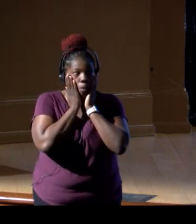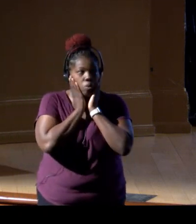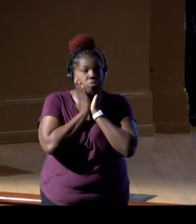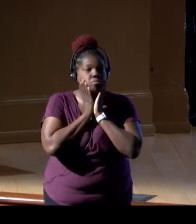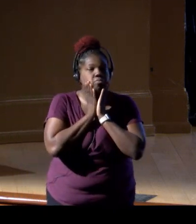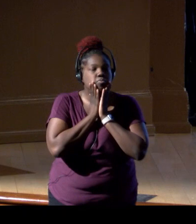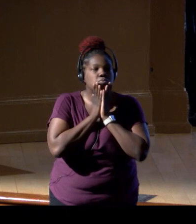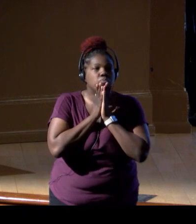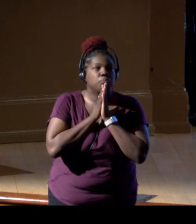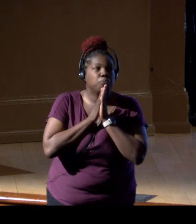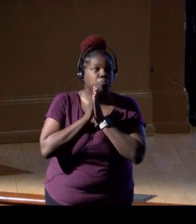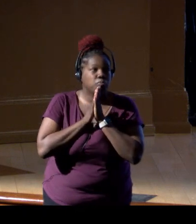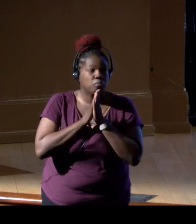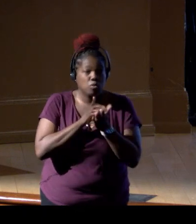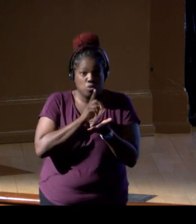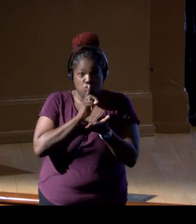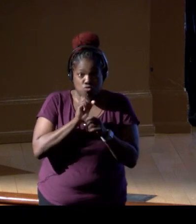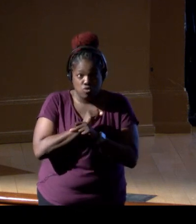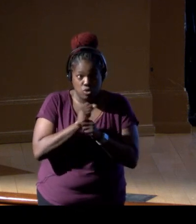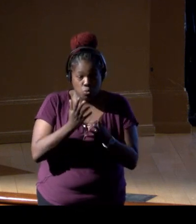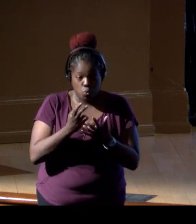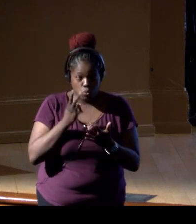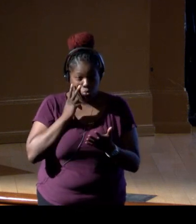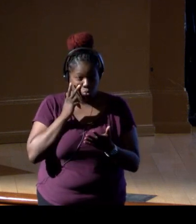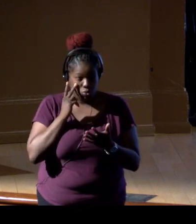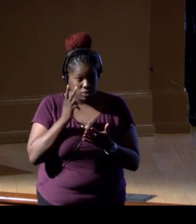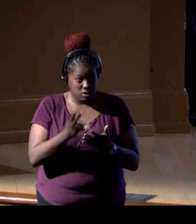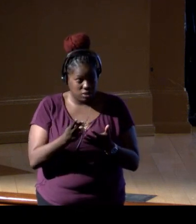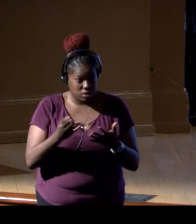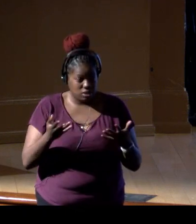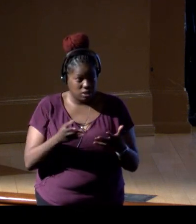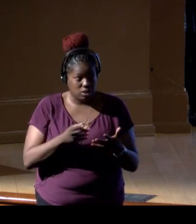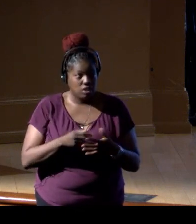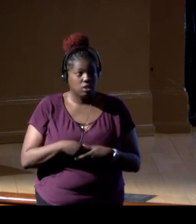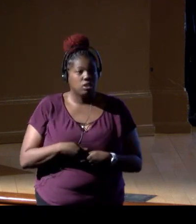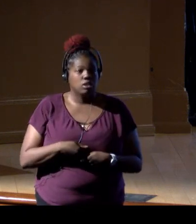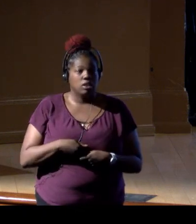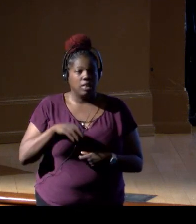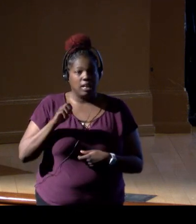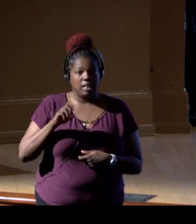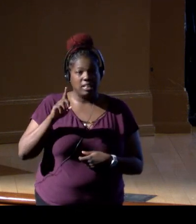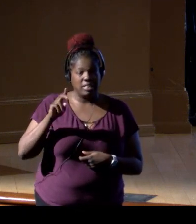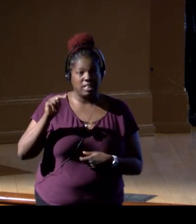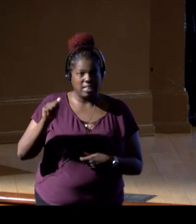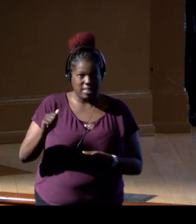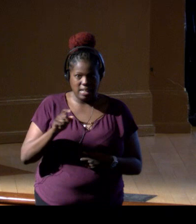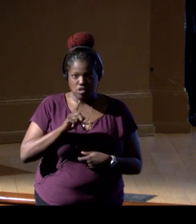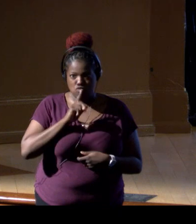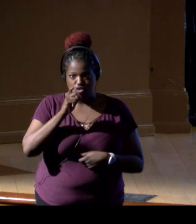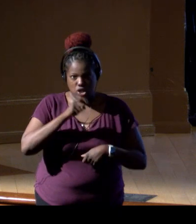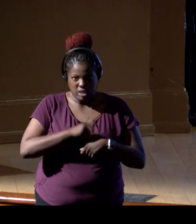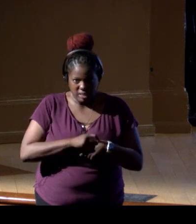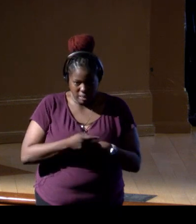Now, what we'd really like to see, what I would really like to see is real-time eDNA. I mentioned this before.